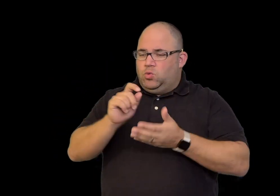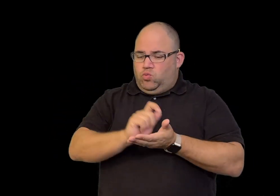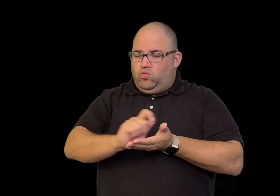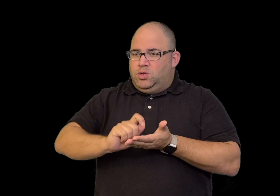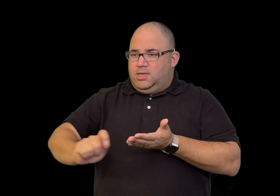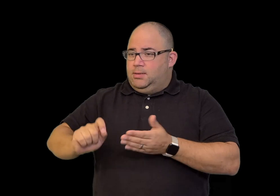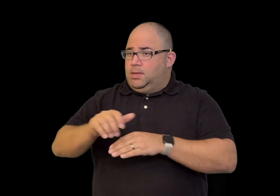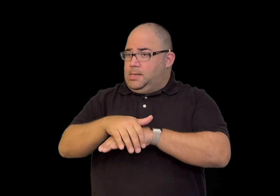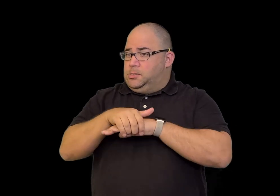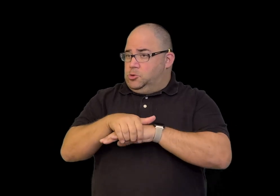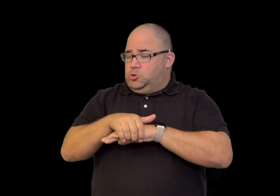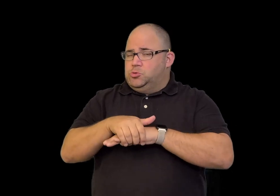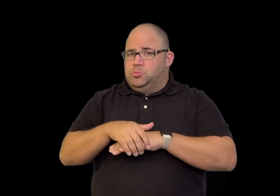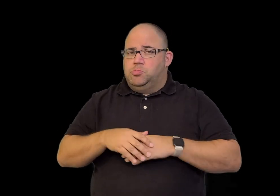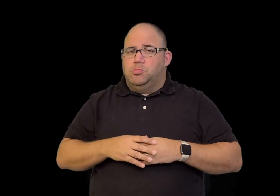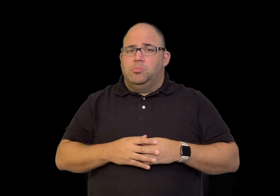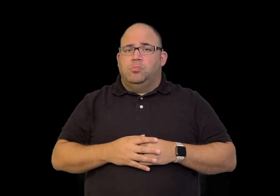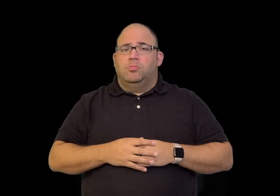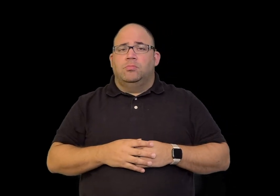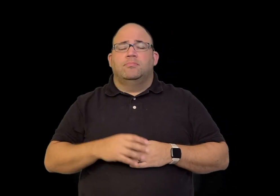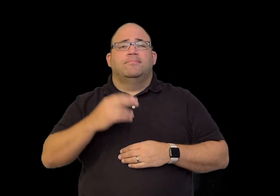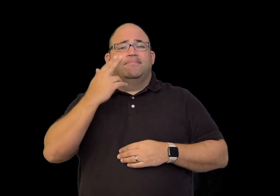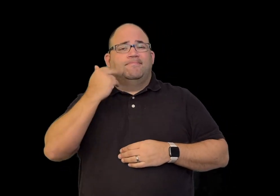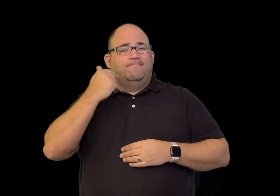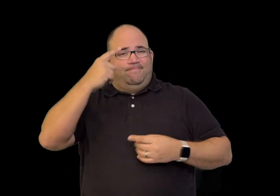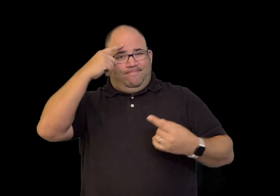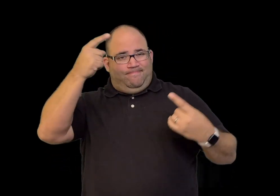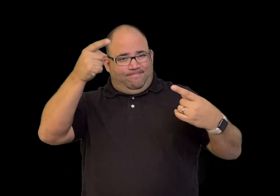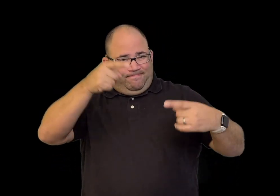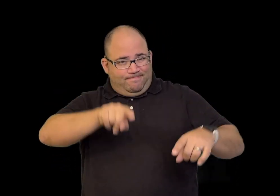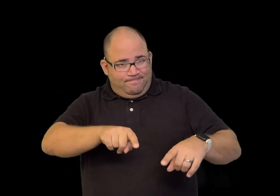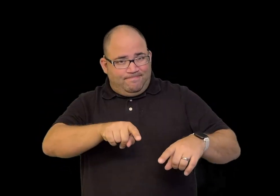Thomas taught Clerc written English.